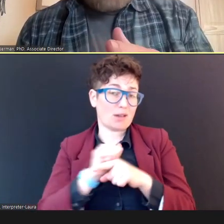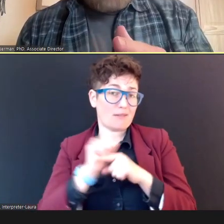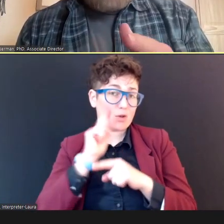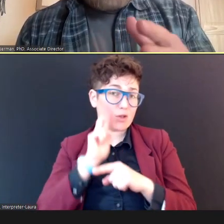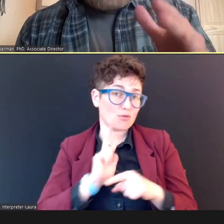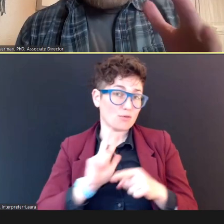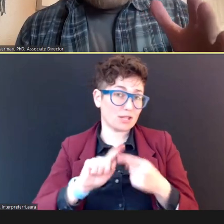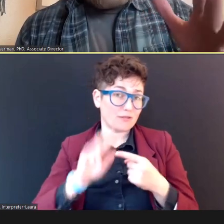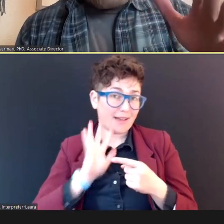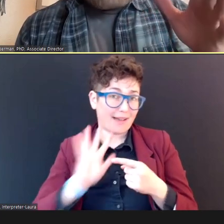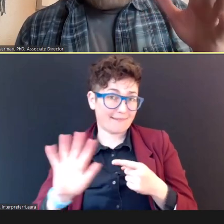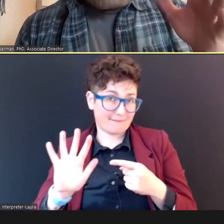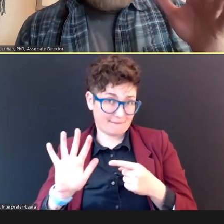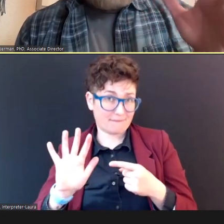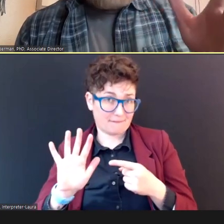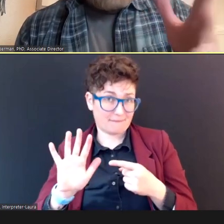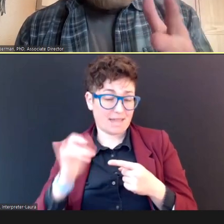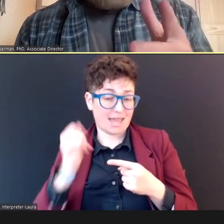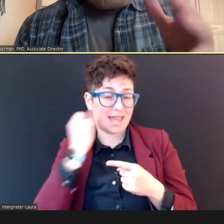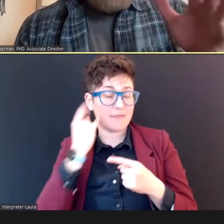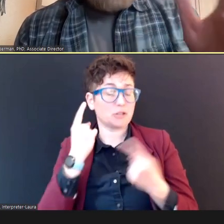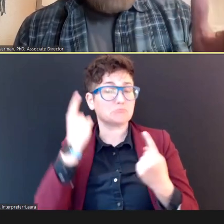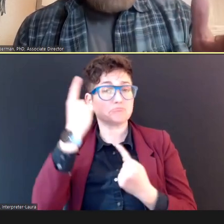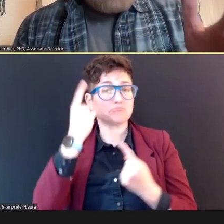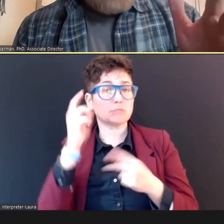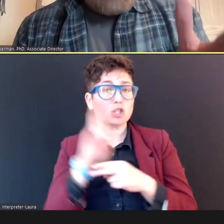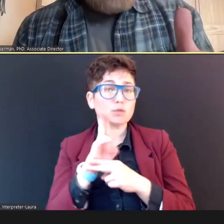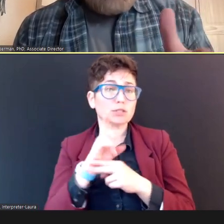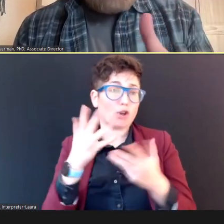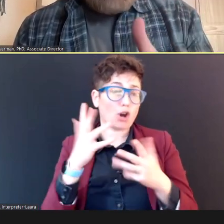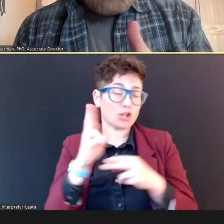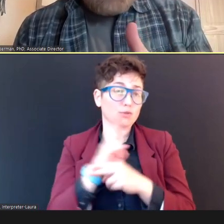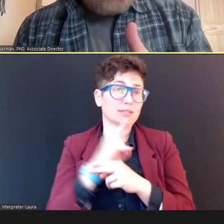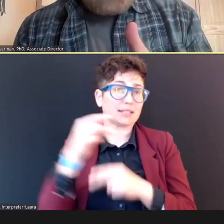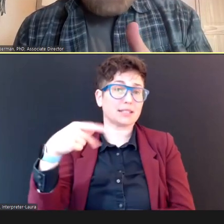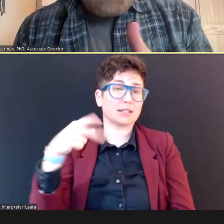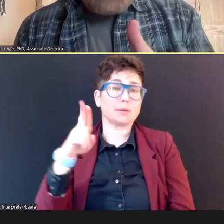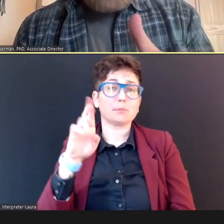considering using, or you're using PureTone screening, you'll also